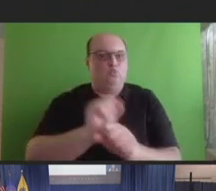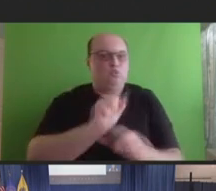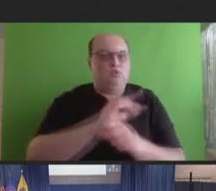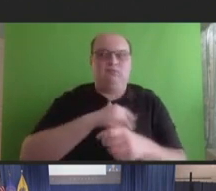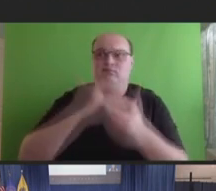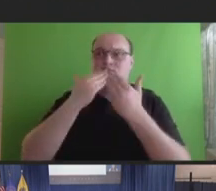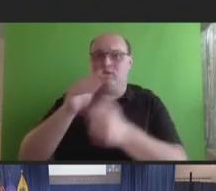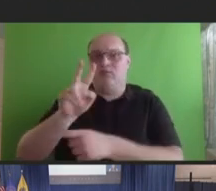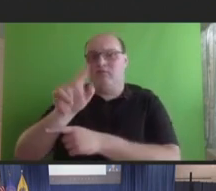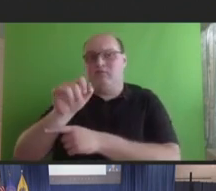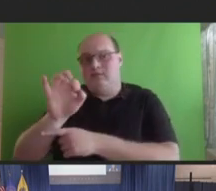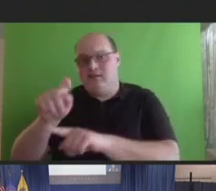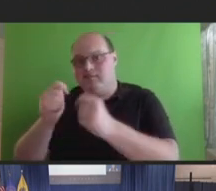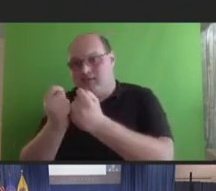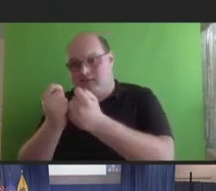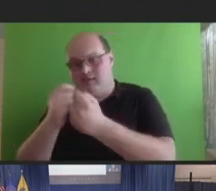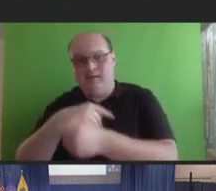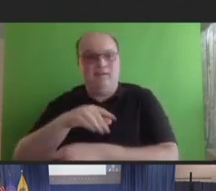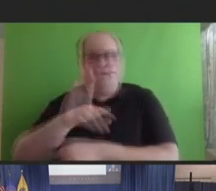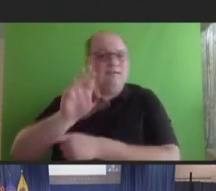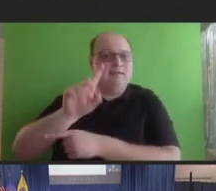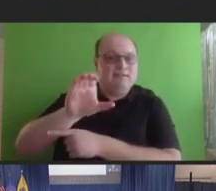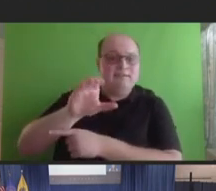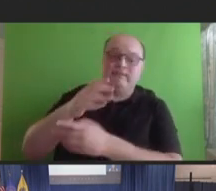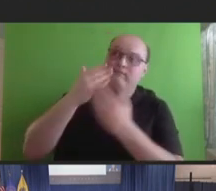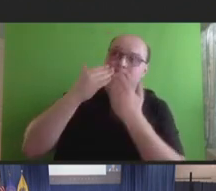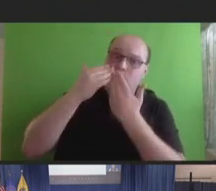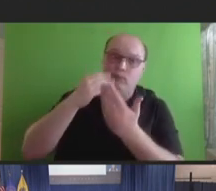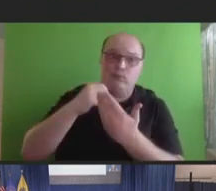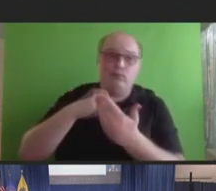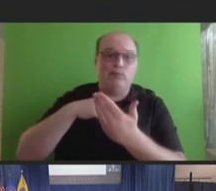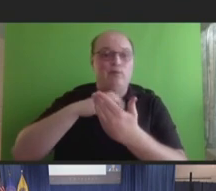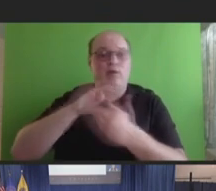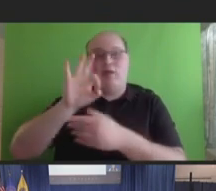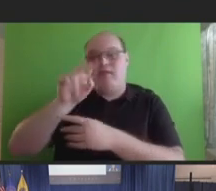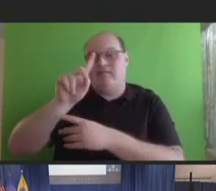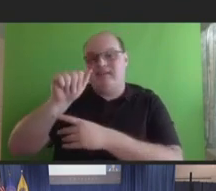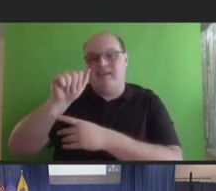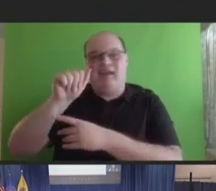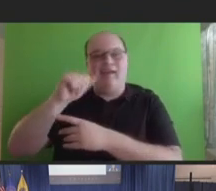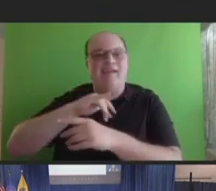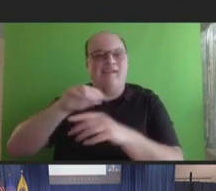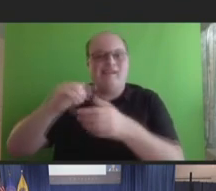team, all of our CDC deployers, and our FDA colleagues who contributed to the analysis.